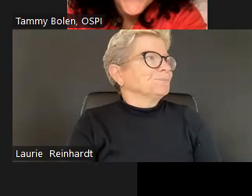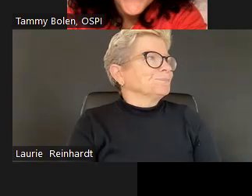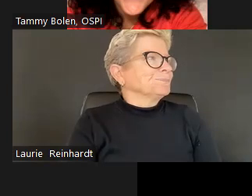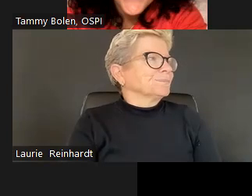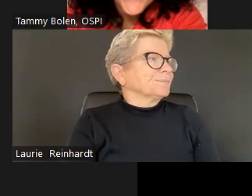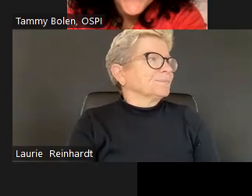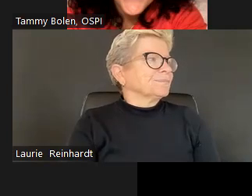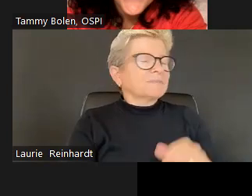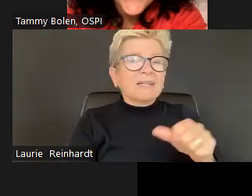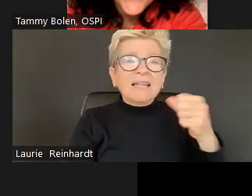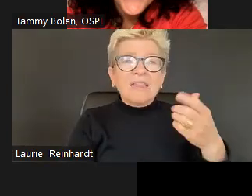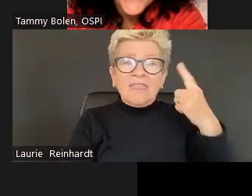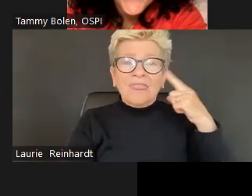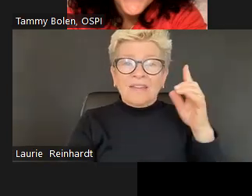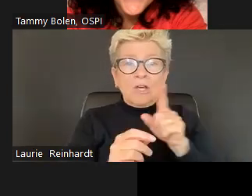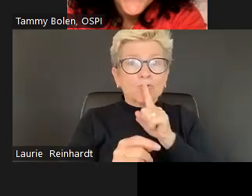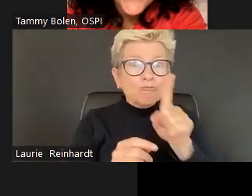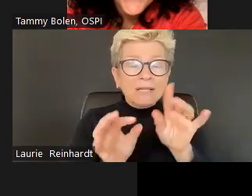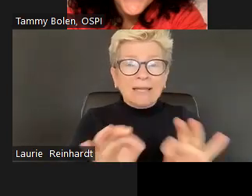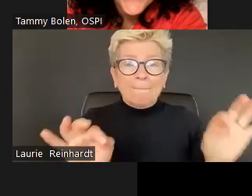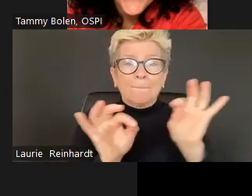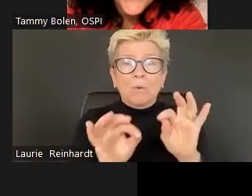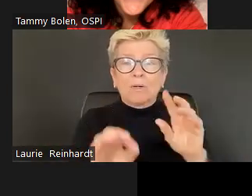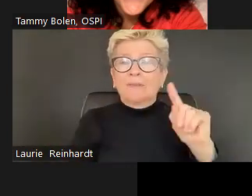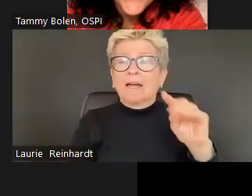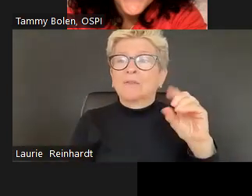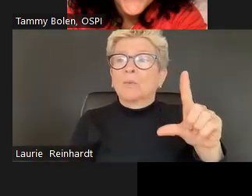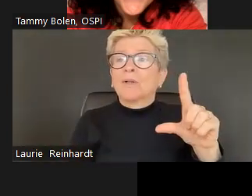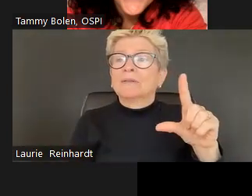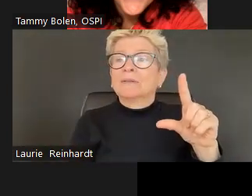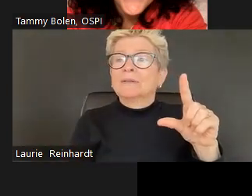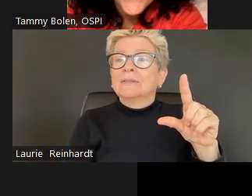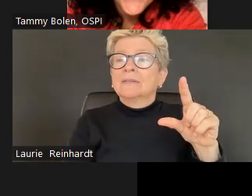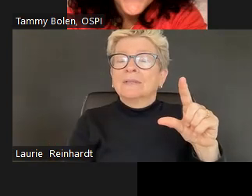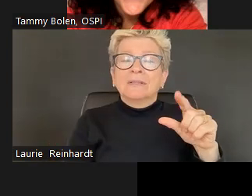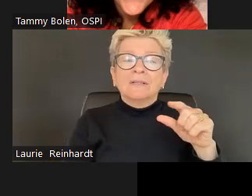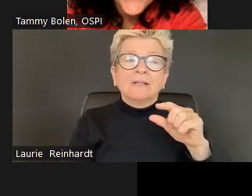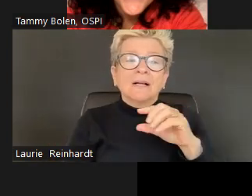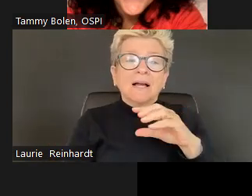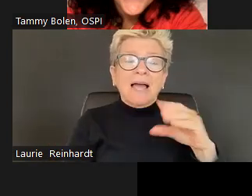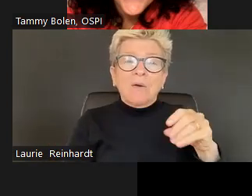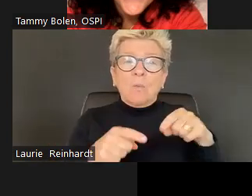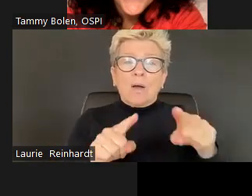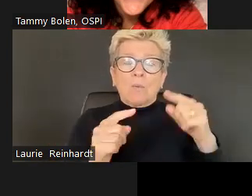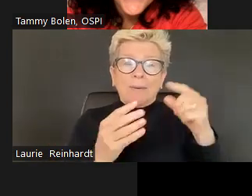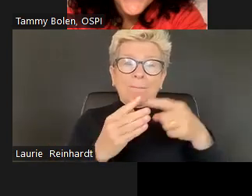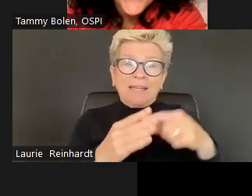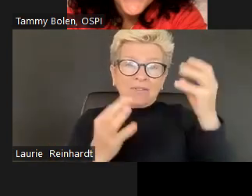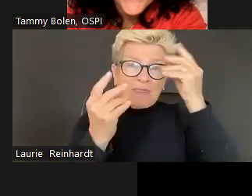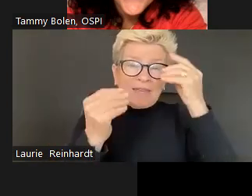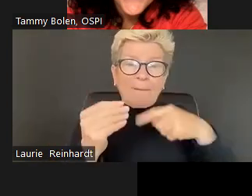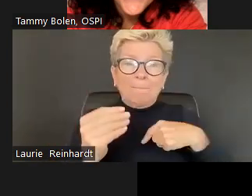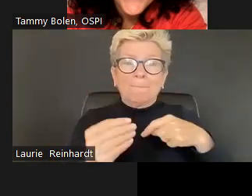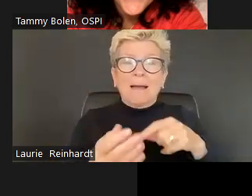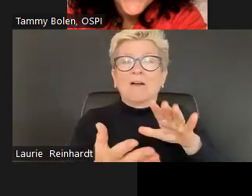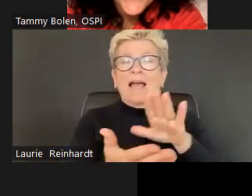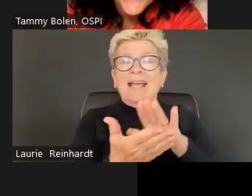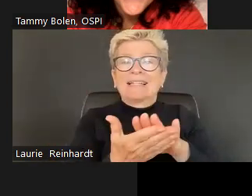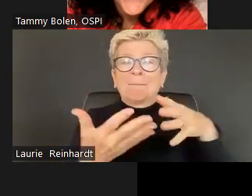We know relationships are critically important. And I think Ben that is incredibly important to see. So appreciate you all being vulnerable and responding to the pull in that.